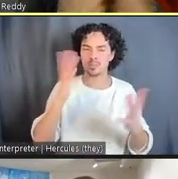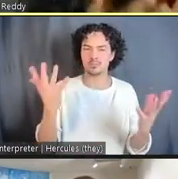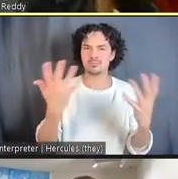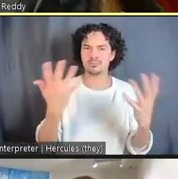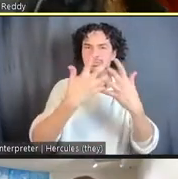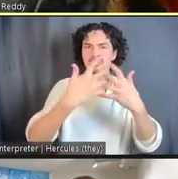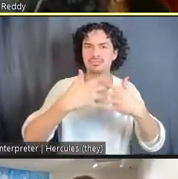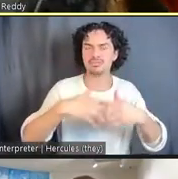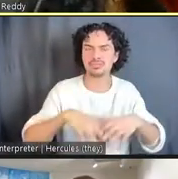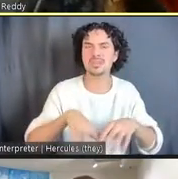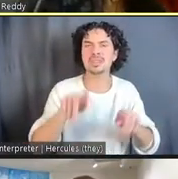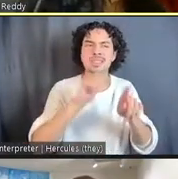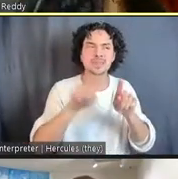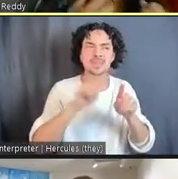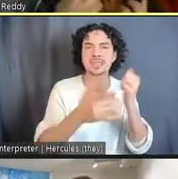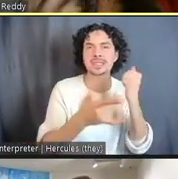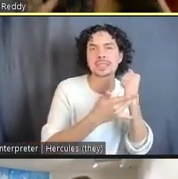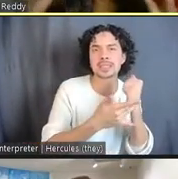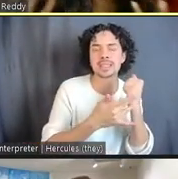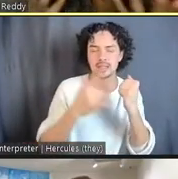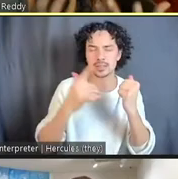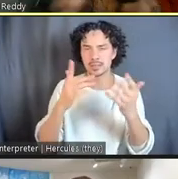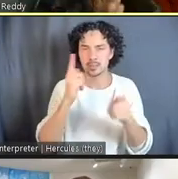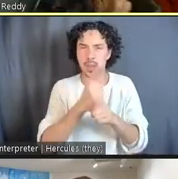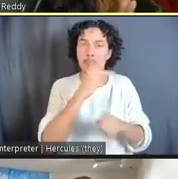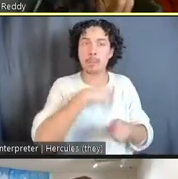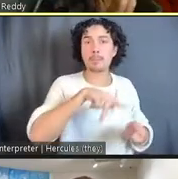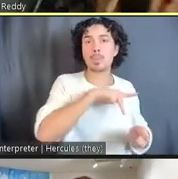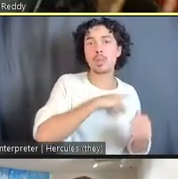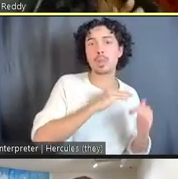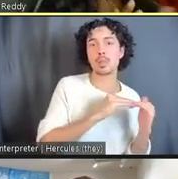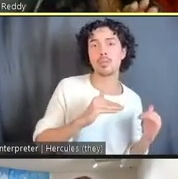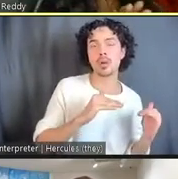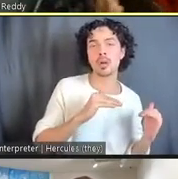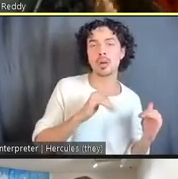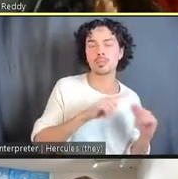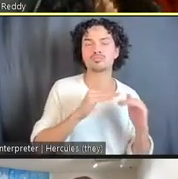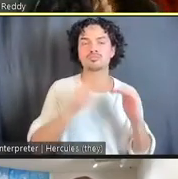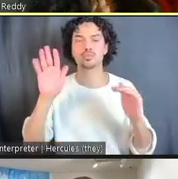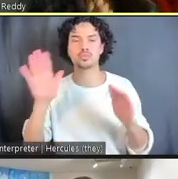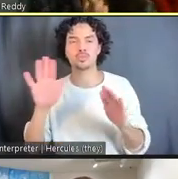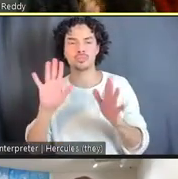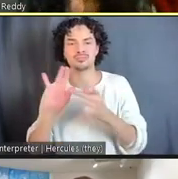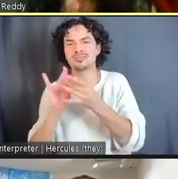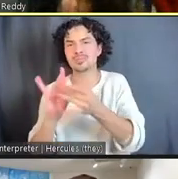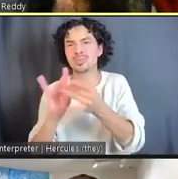It's personal on one level, it's about you and your personal relationship to